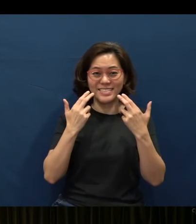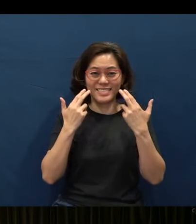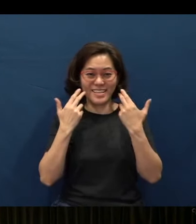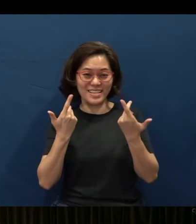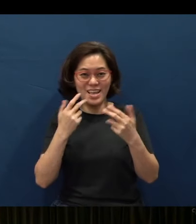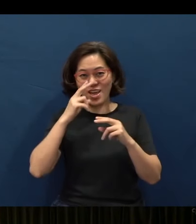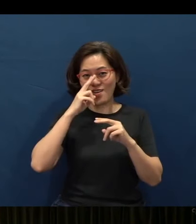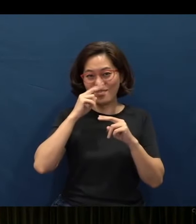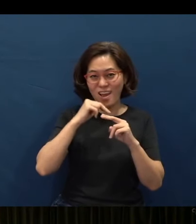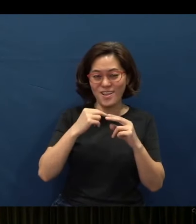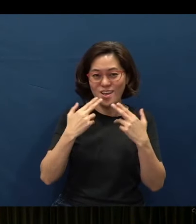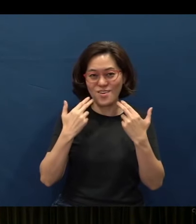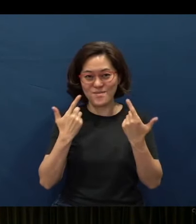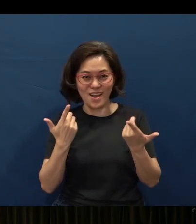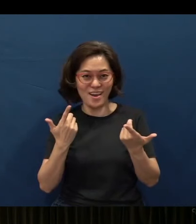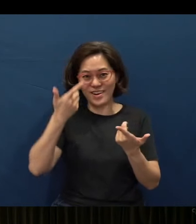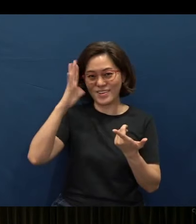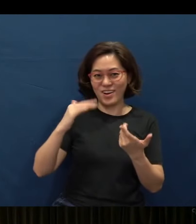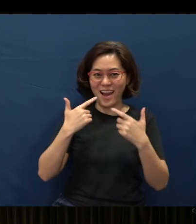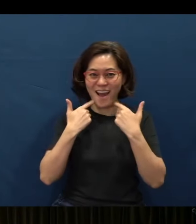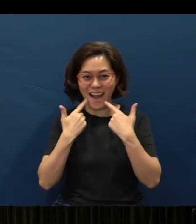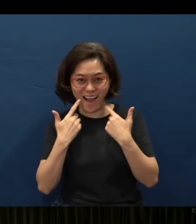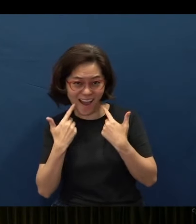I mean, at the same time, we cannot take this as a promise or anything.